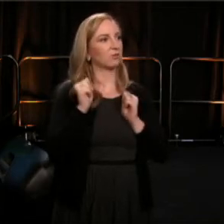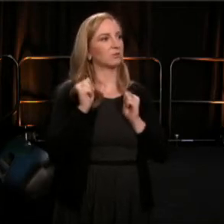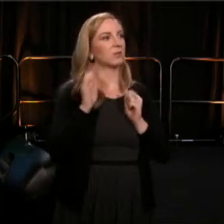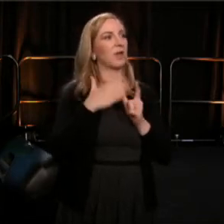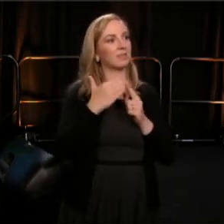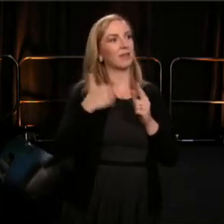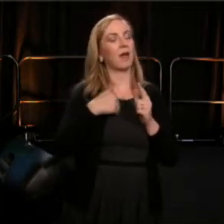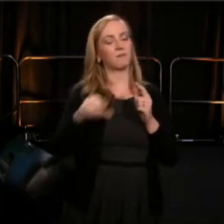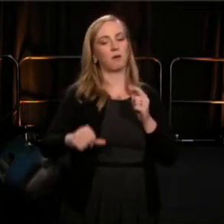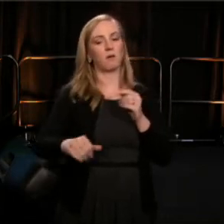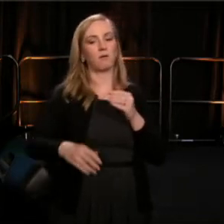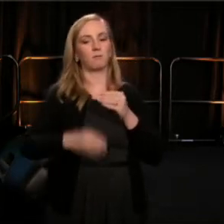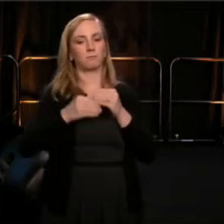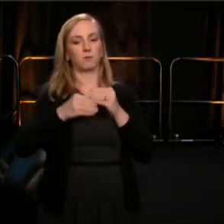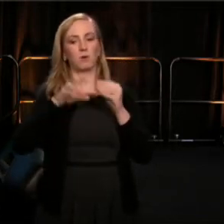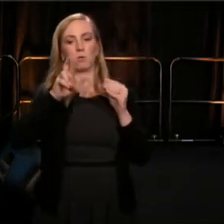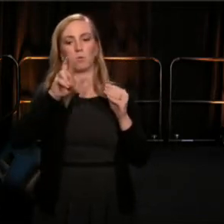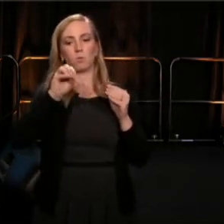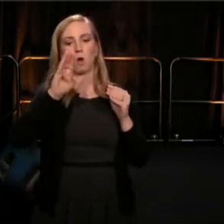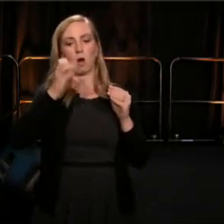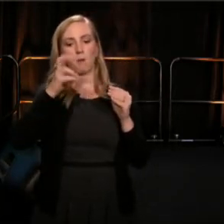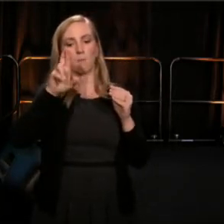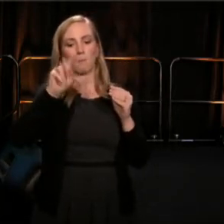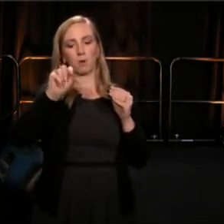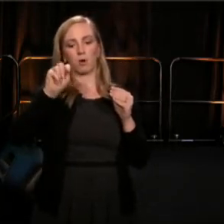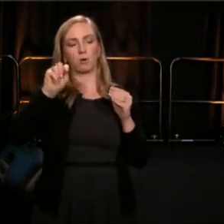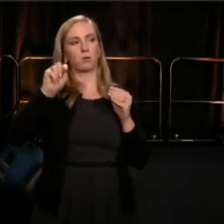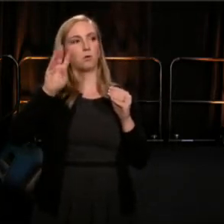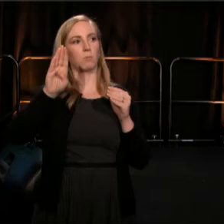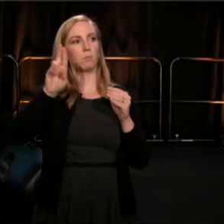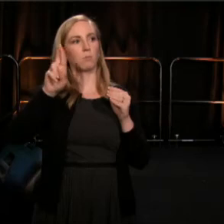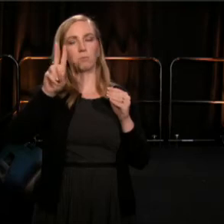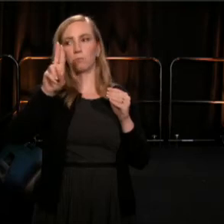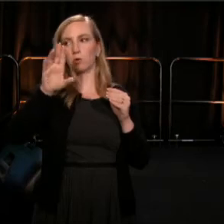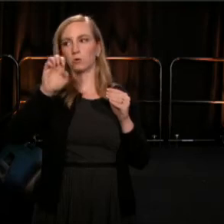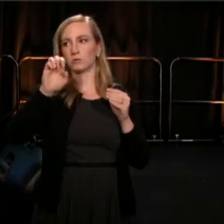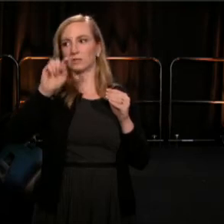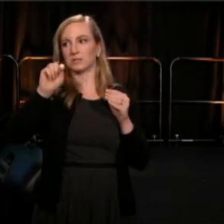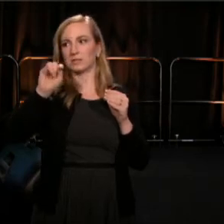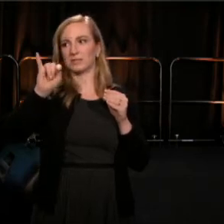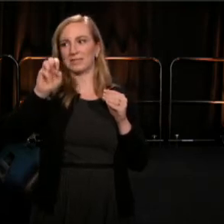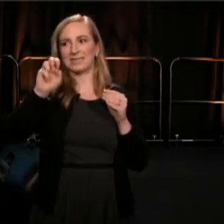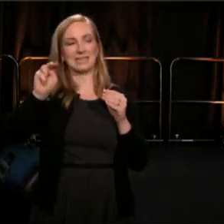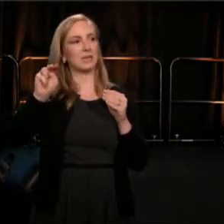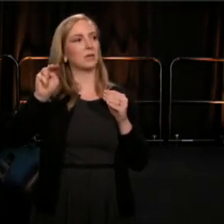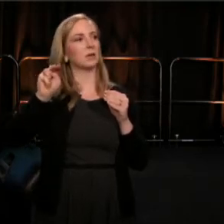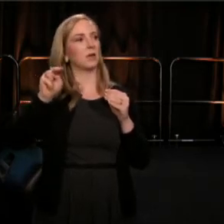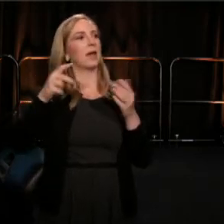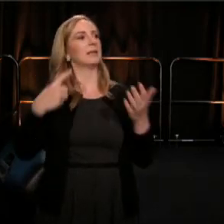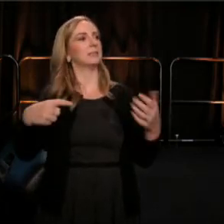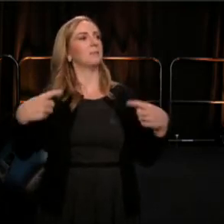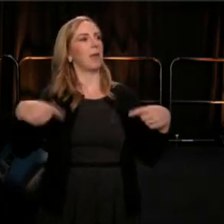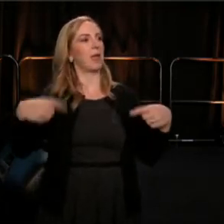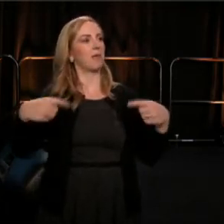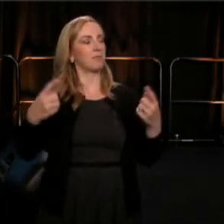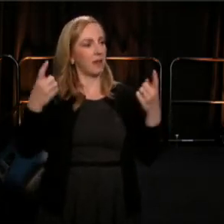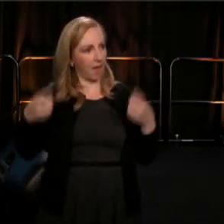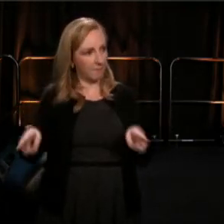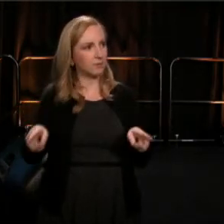that was moderated by none other than our plenary speaker, this evening: Anna Deavere Smith. But before we honor that moment, I want to acknowledge